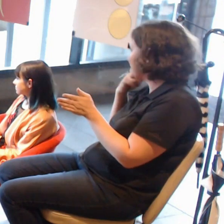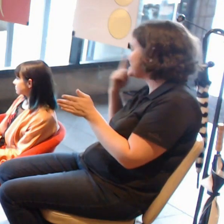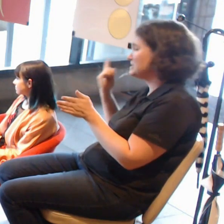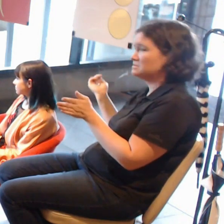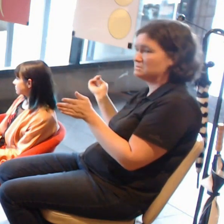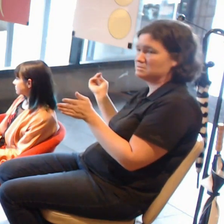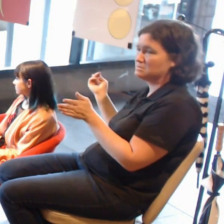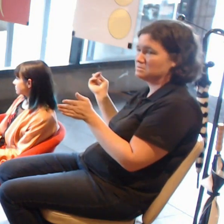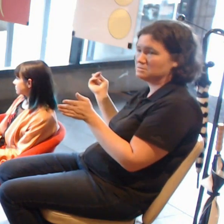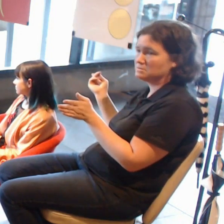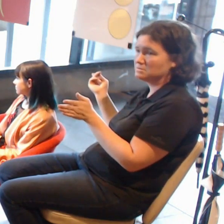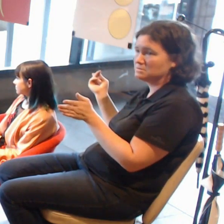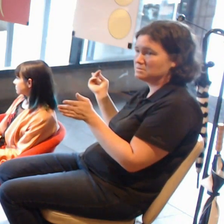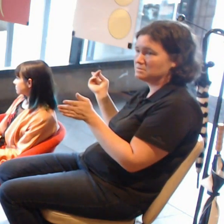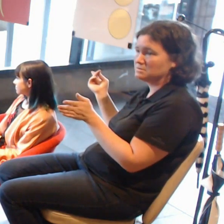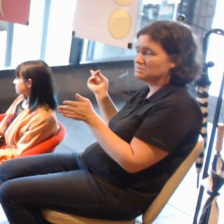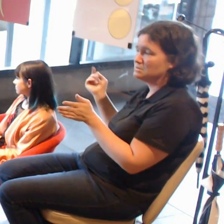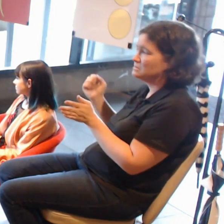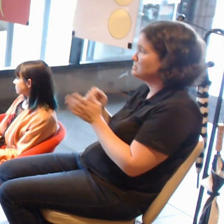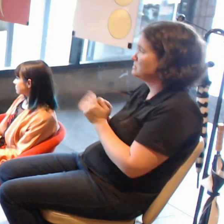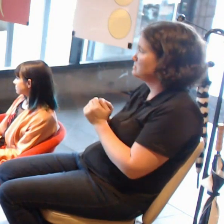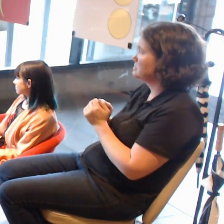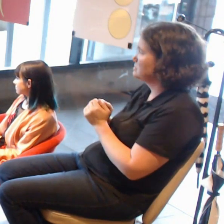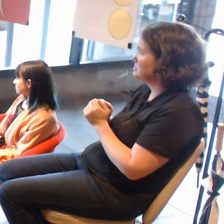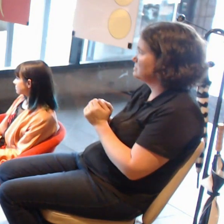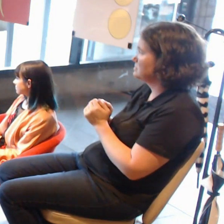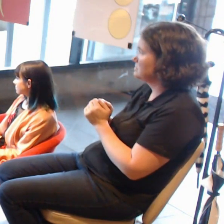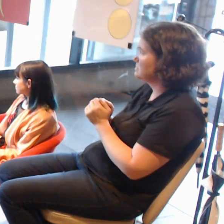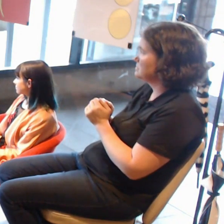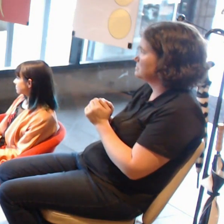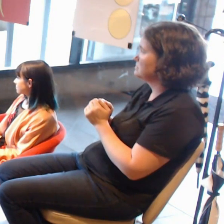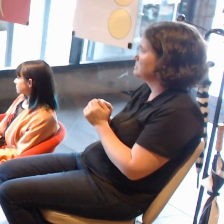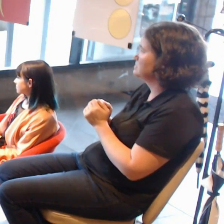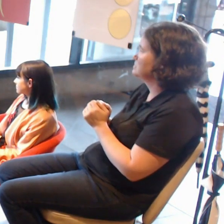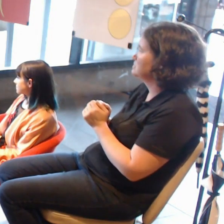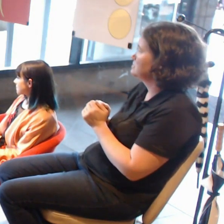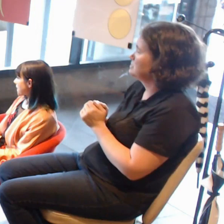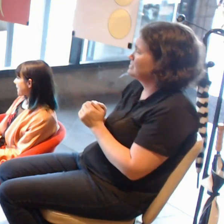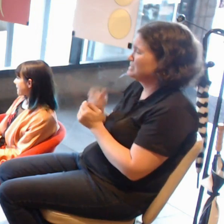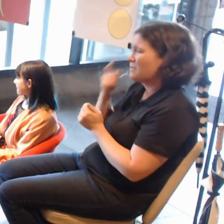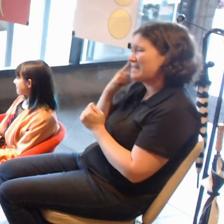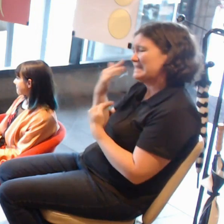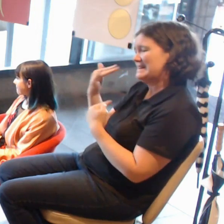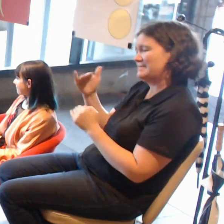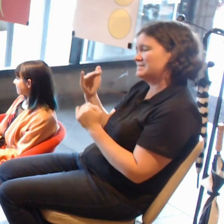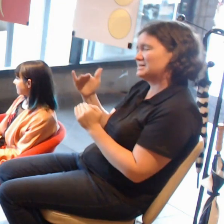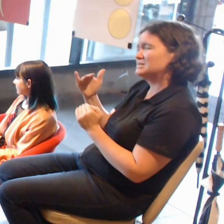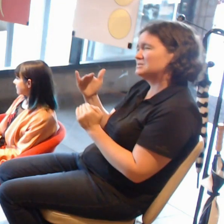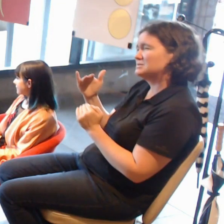Magic Leap is only 40 degrees. It is a limitation, because we want to see more.